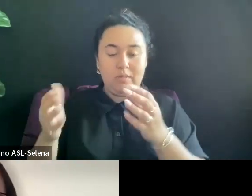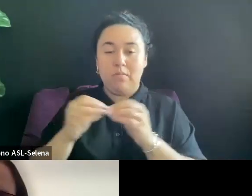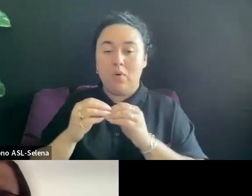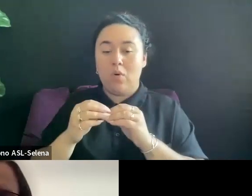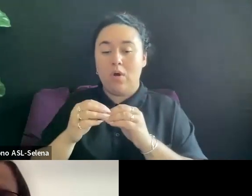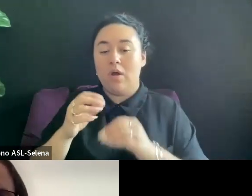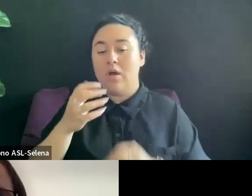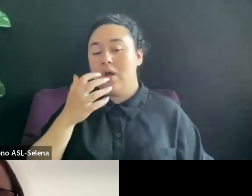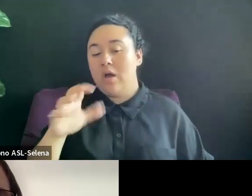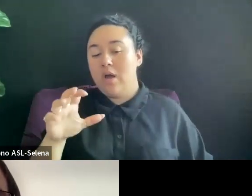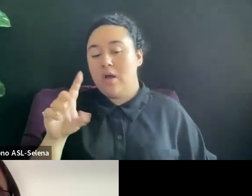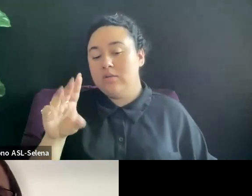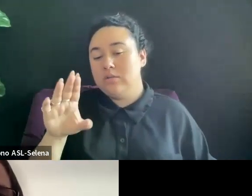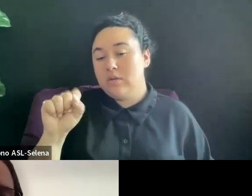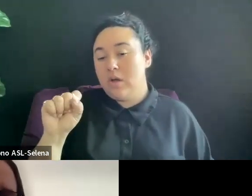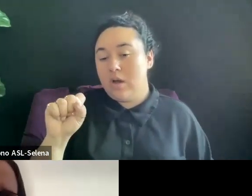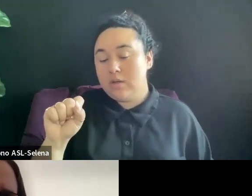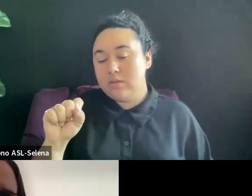IT MIGHT WITH MORE OF A DIFFERENT EVENTS.